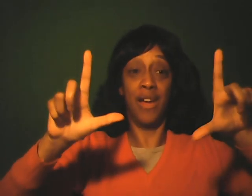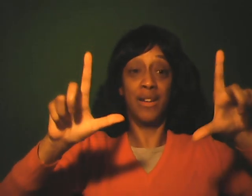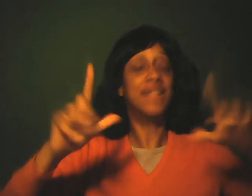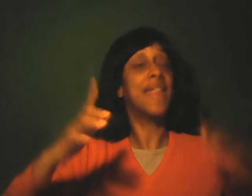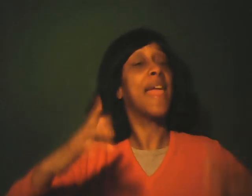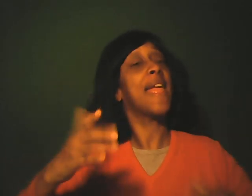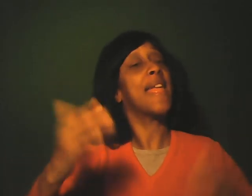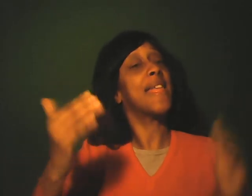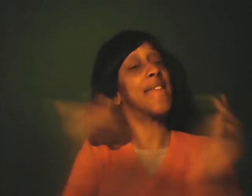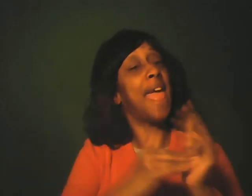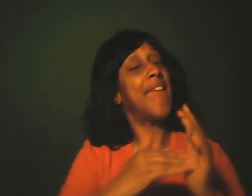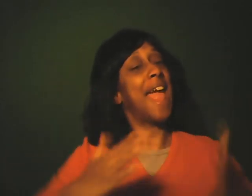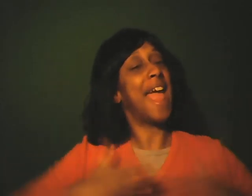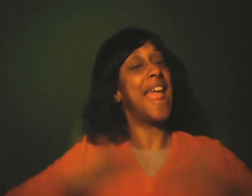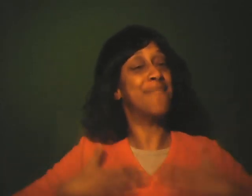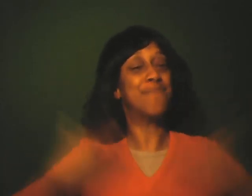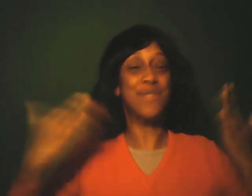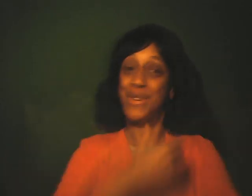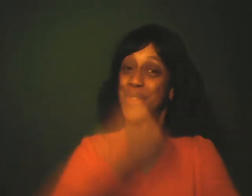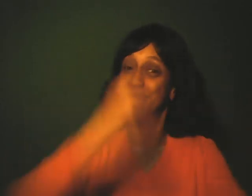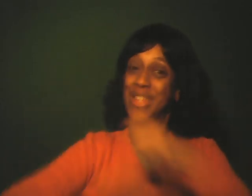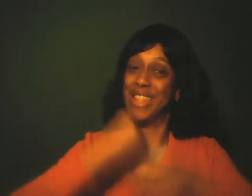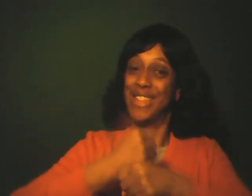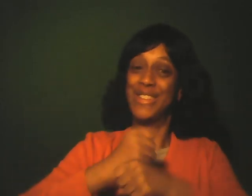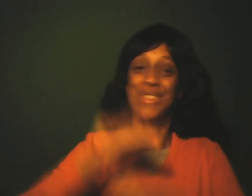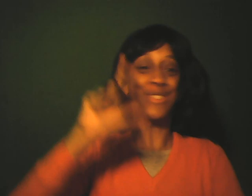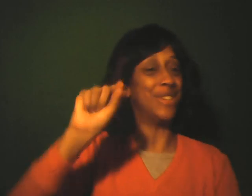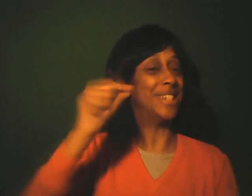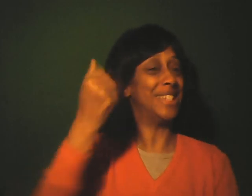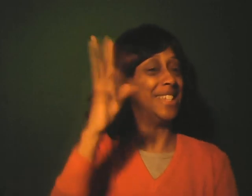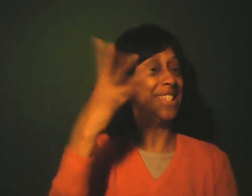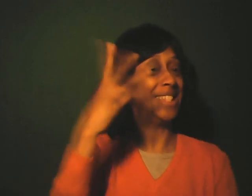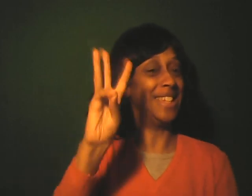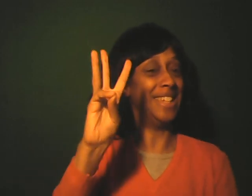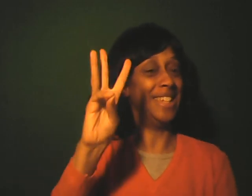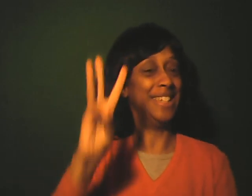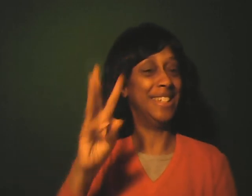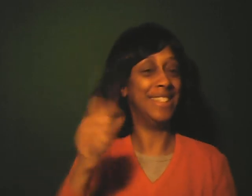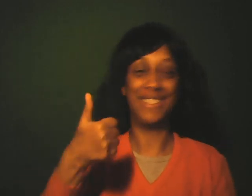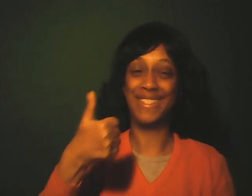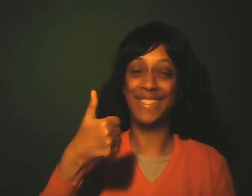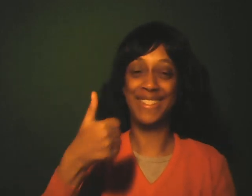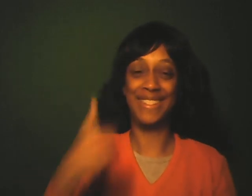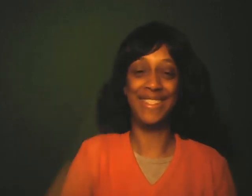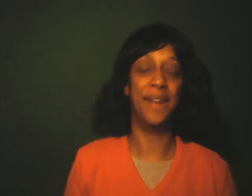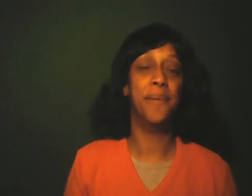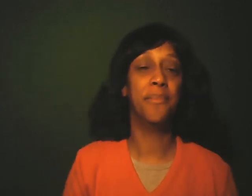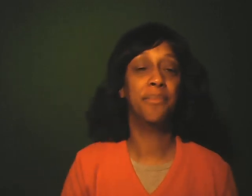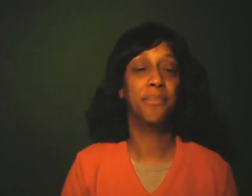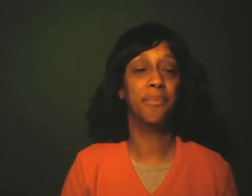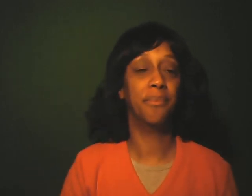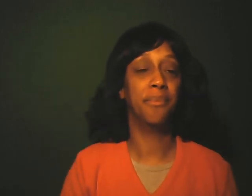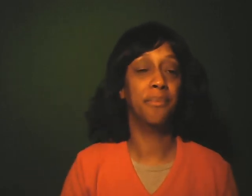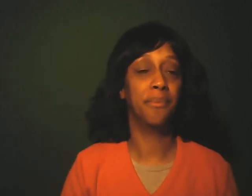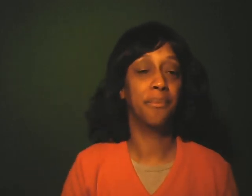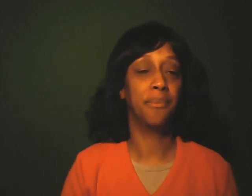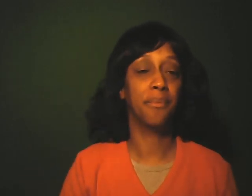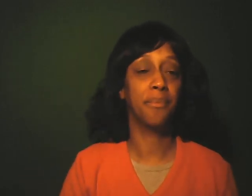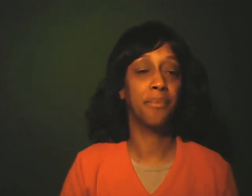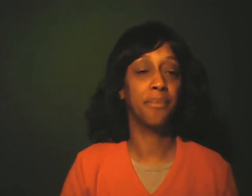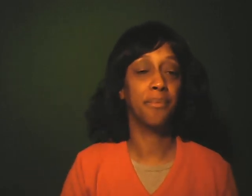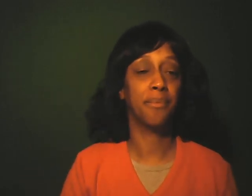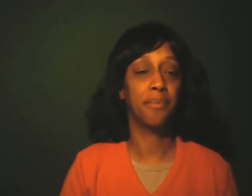Again, happy new year 2016!!! Thumb up!